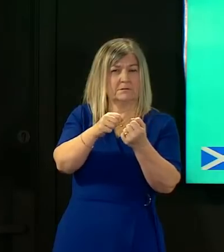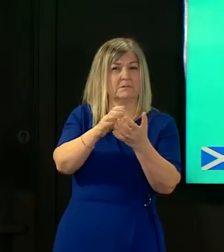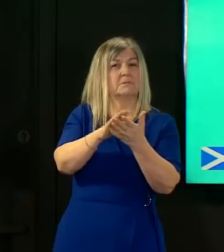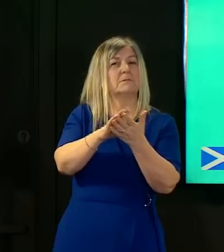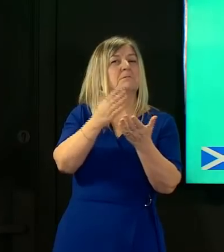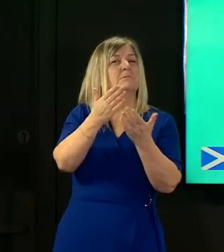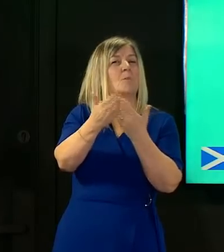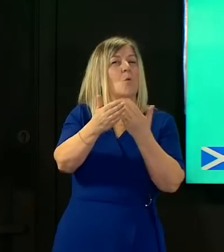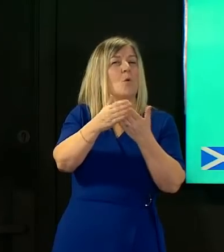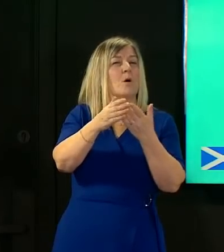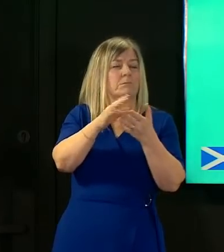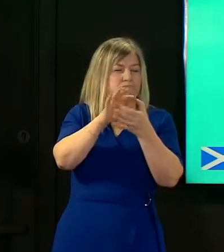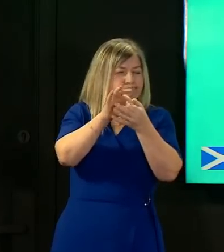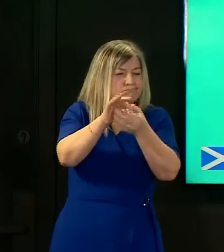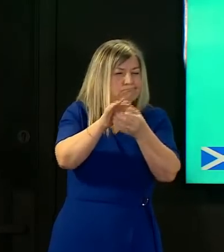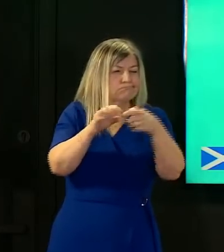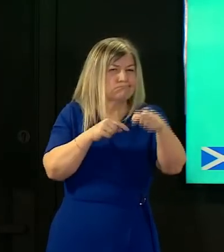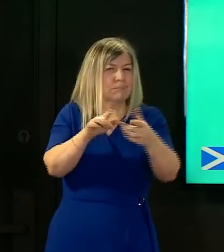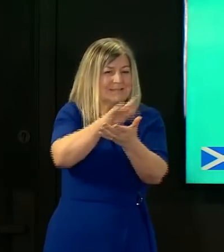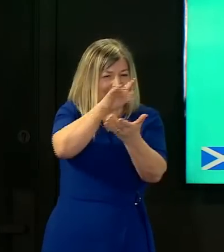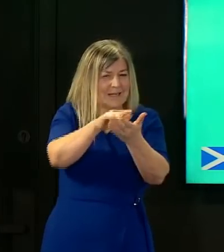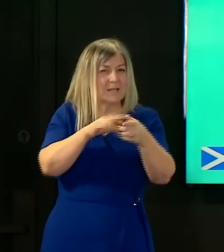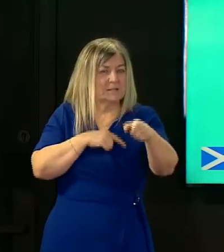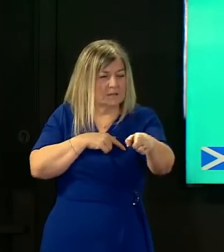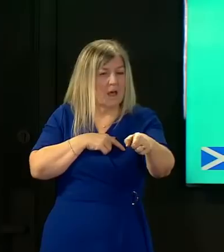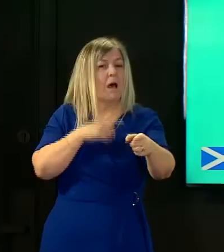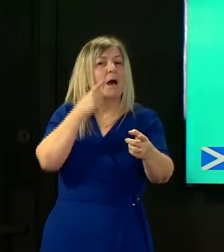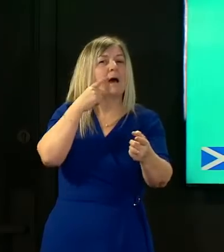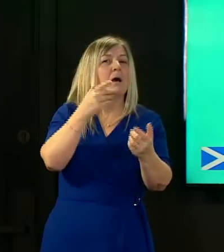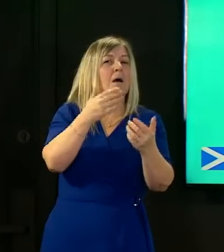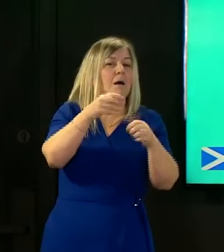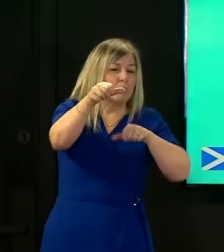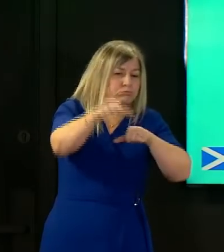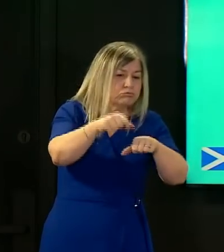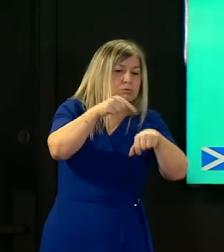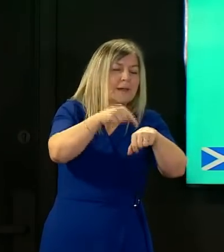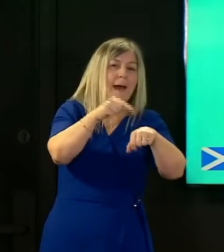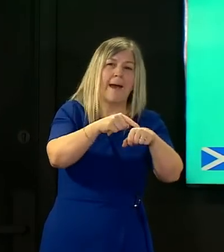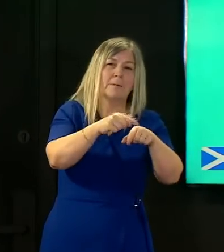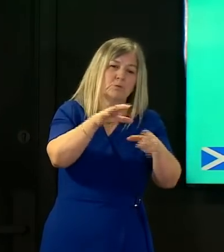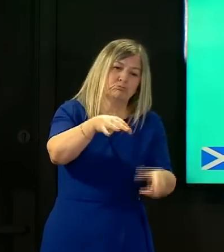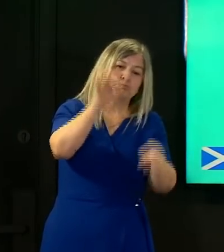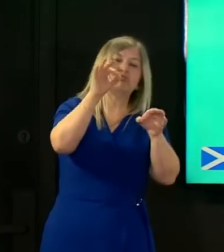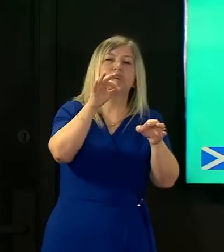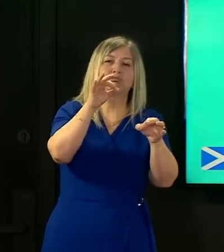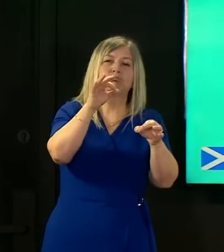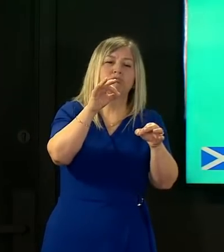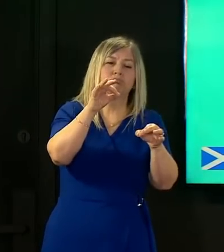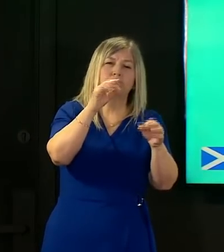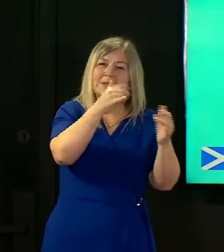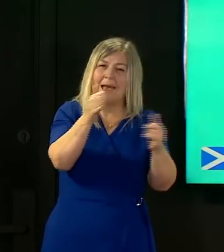immediacy in the the timing of the results we were very fortunate with with the b117 variant when it